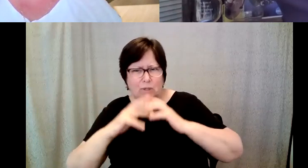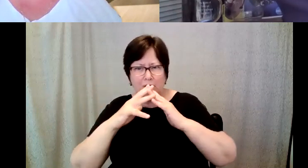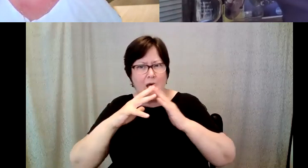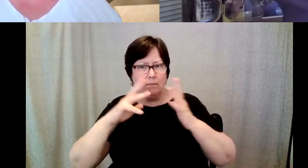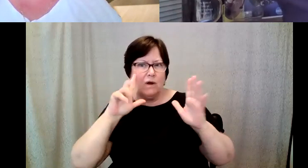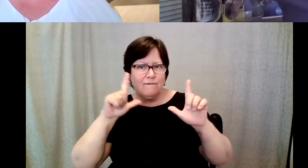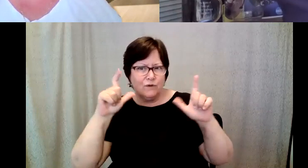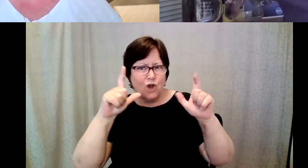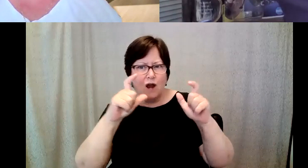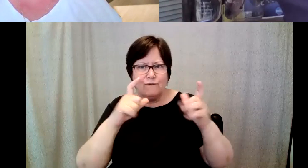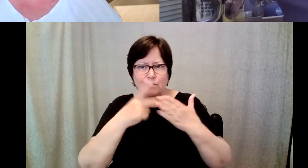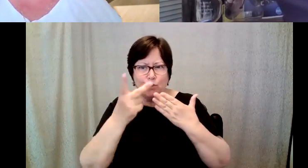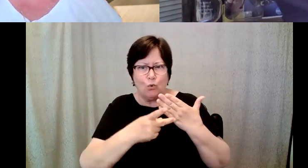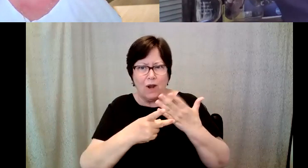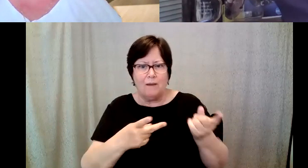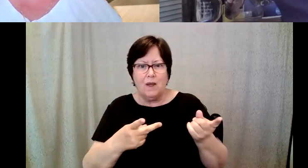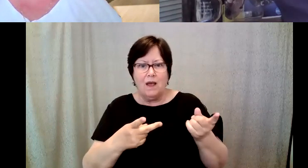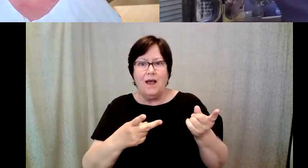the larger the program got the larger my job would get.